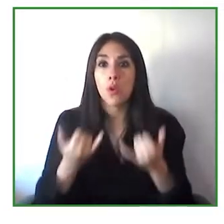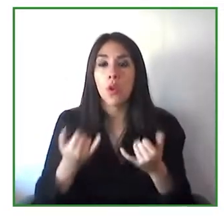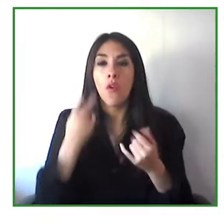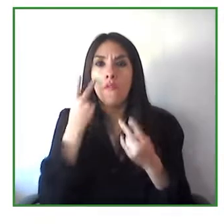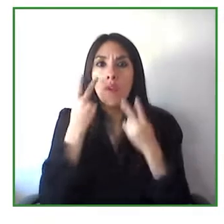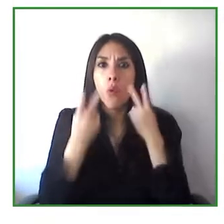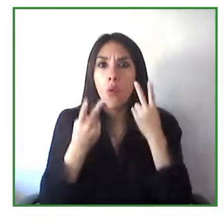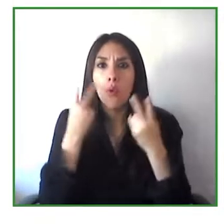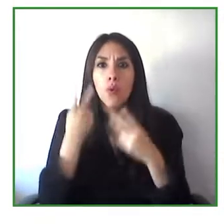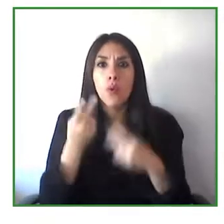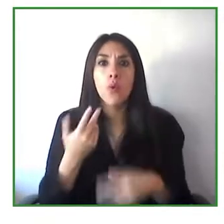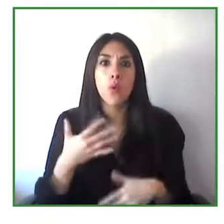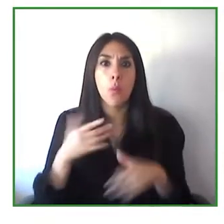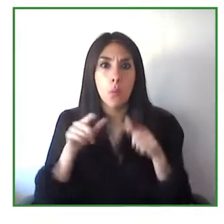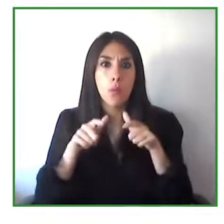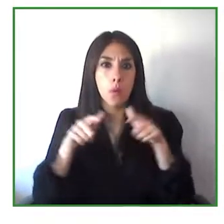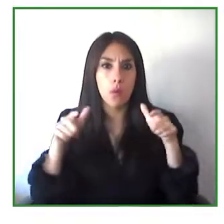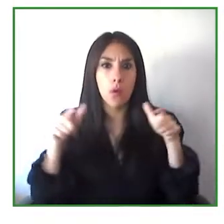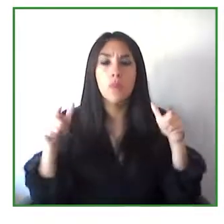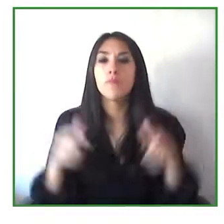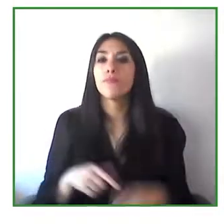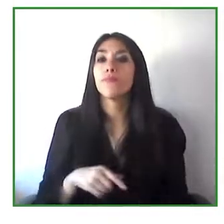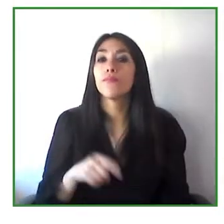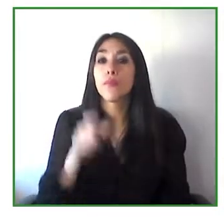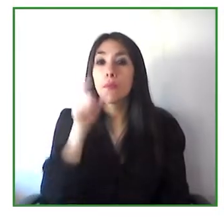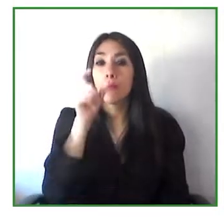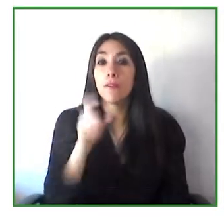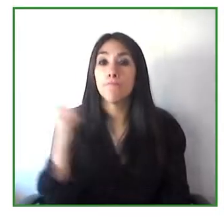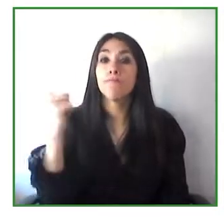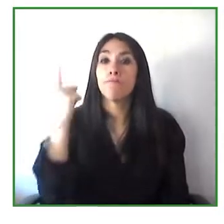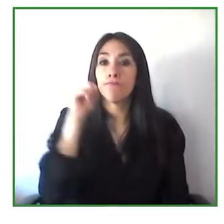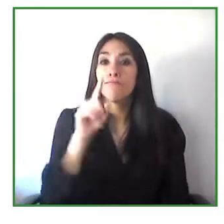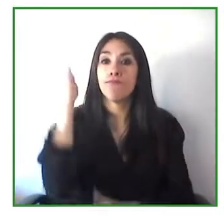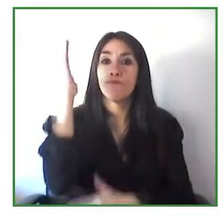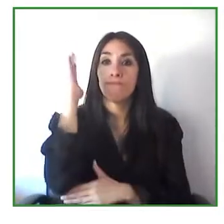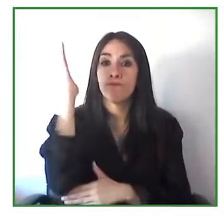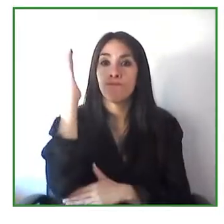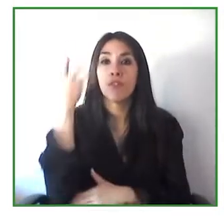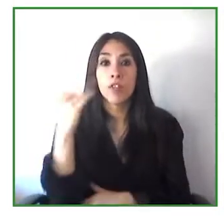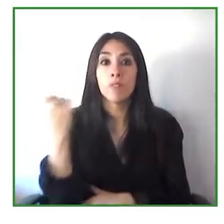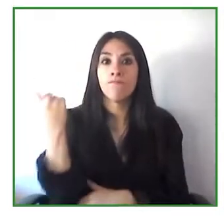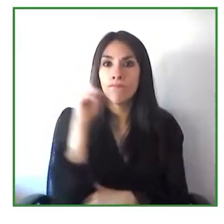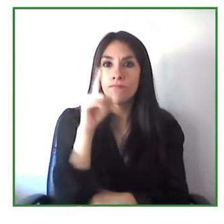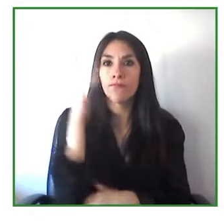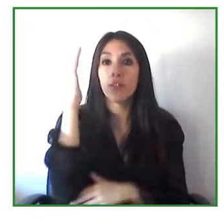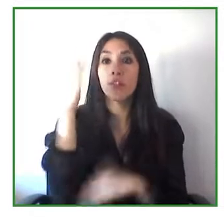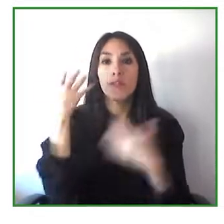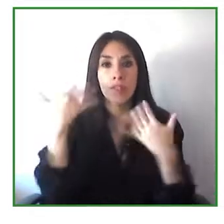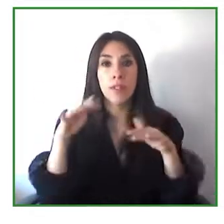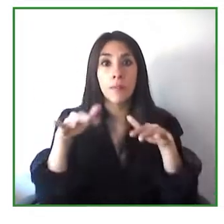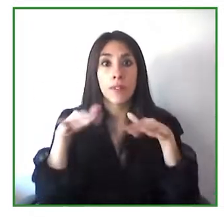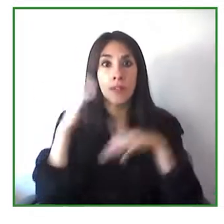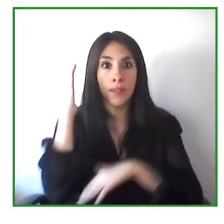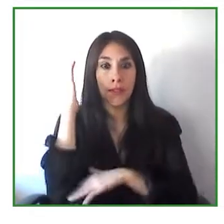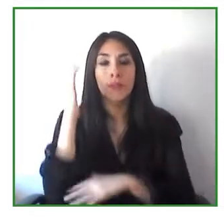ICTs are a tool that allows us to live better and more decent lives.